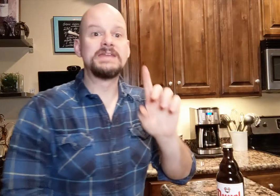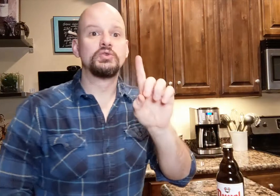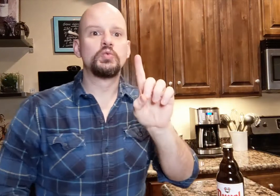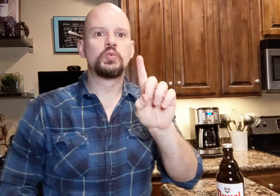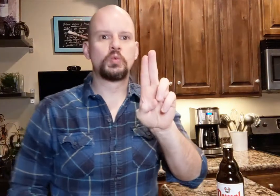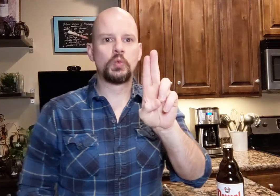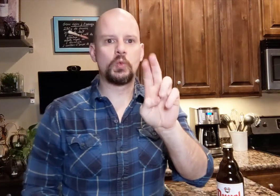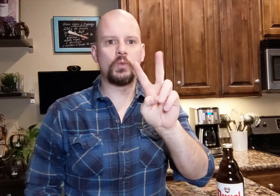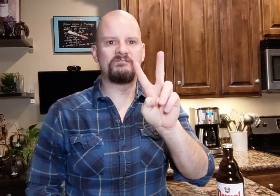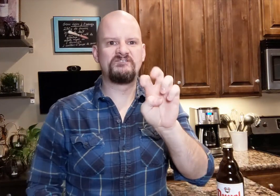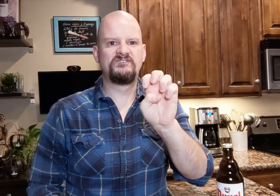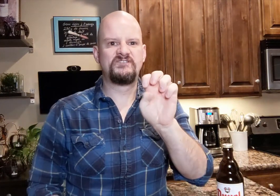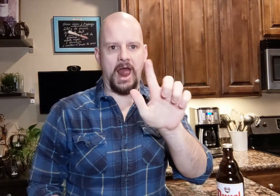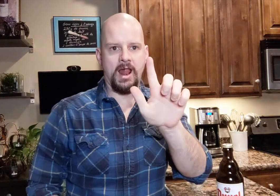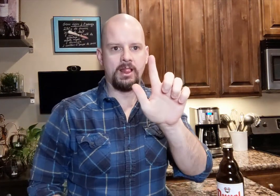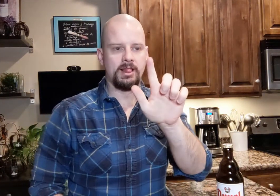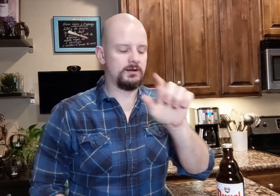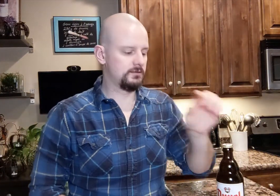It's Duvel.